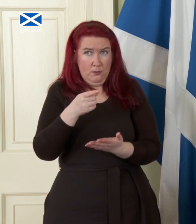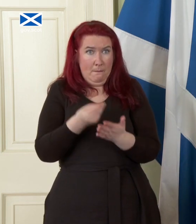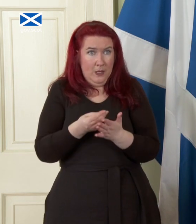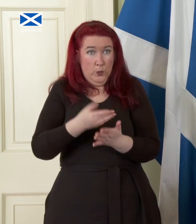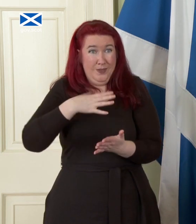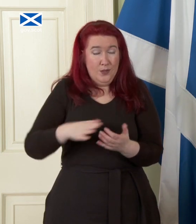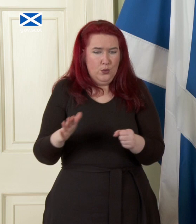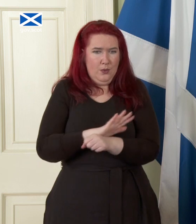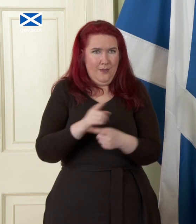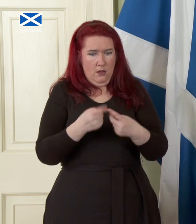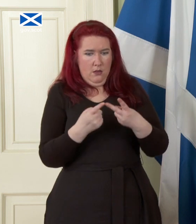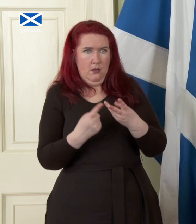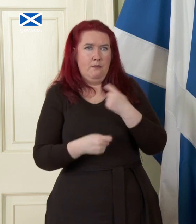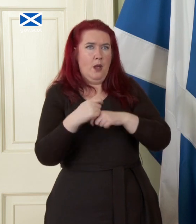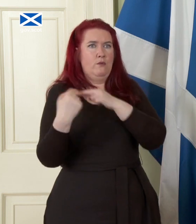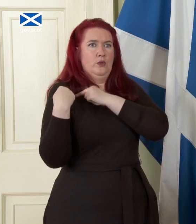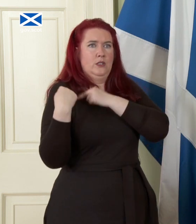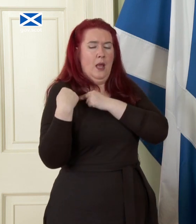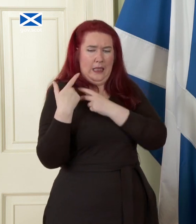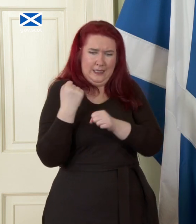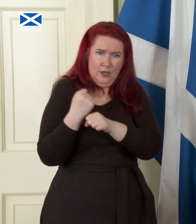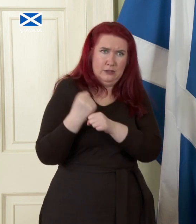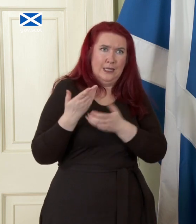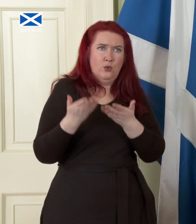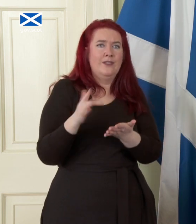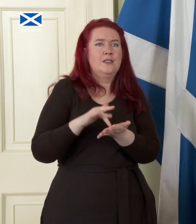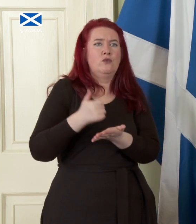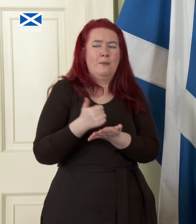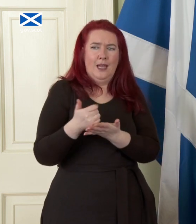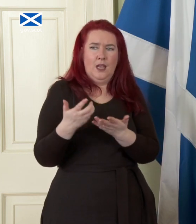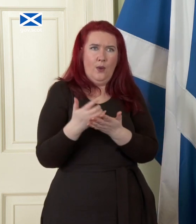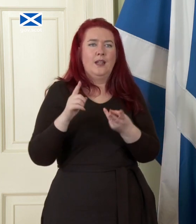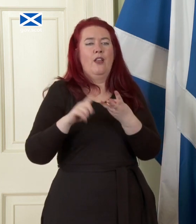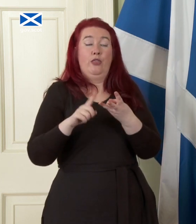all of these liabilities and guarantees are offering and there is actually a third sorry do